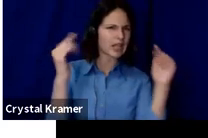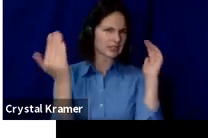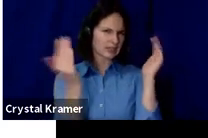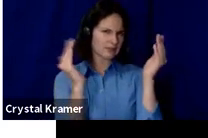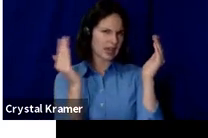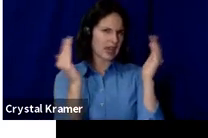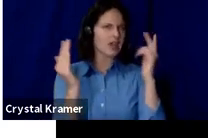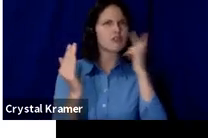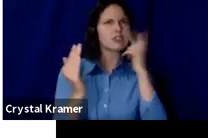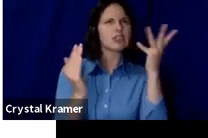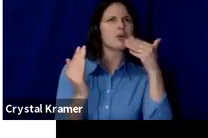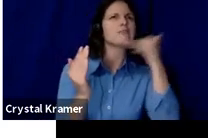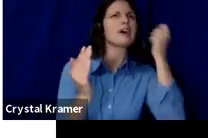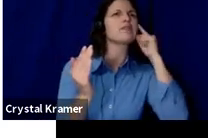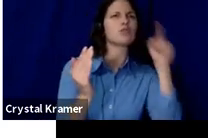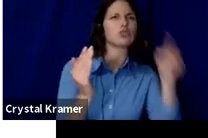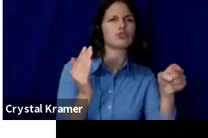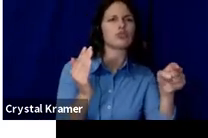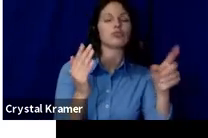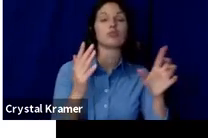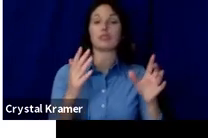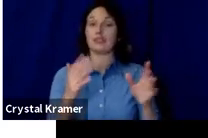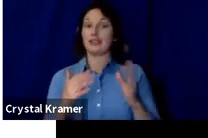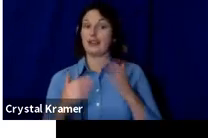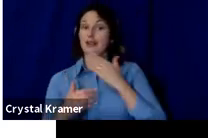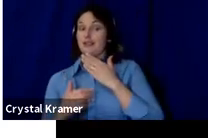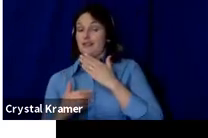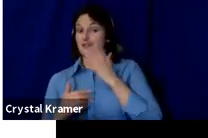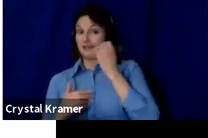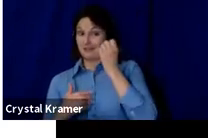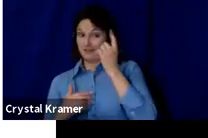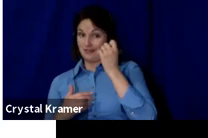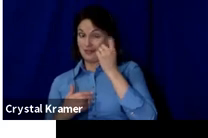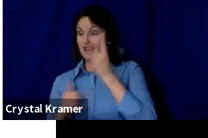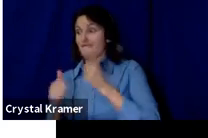a platform because you need to know what you need to know what the platform can give to you.